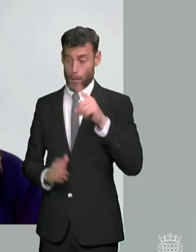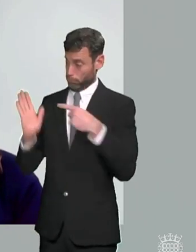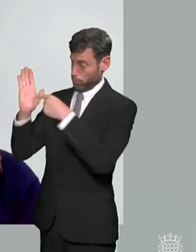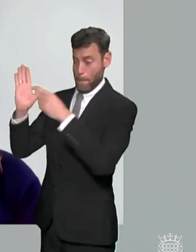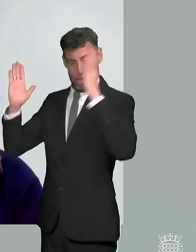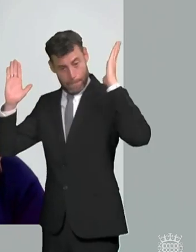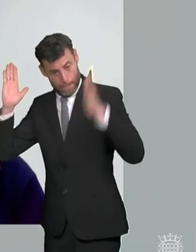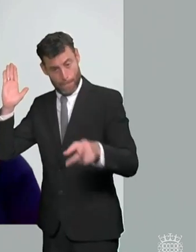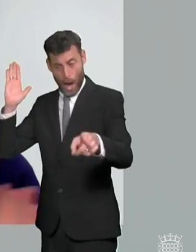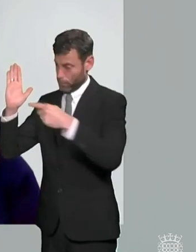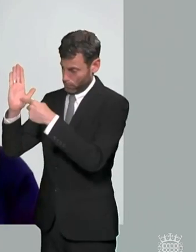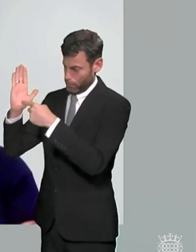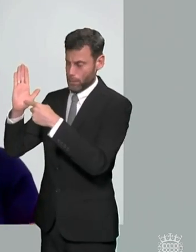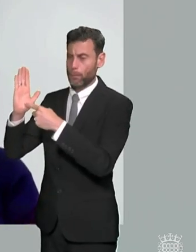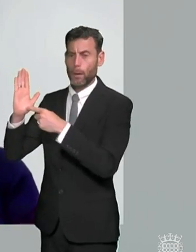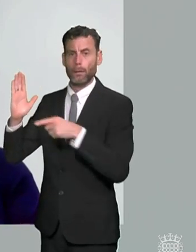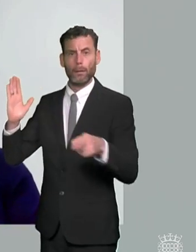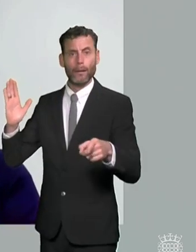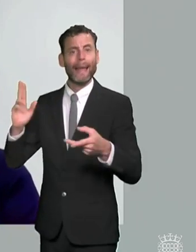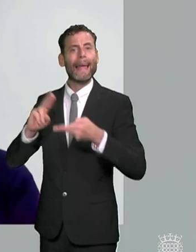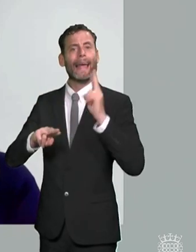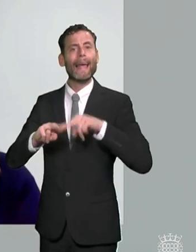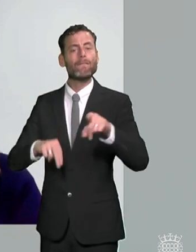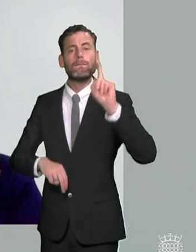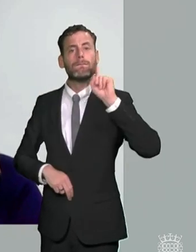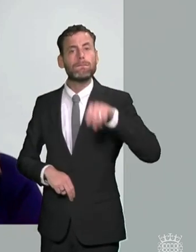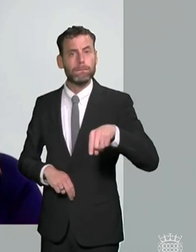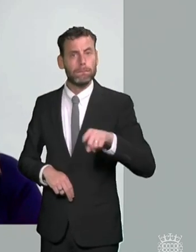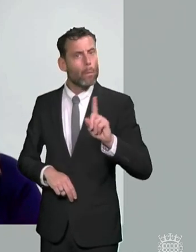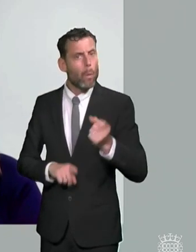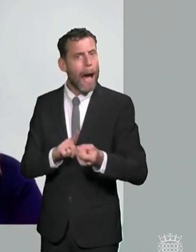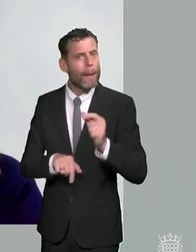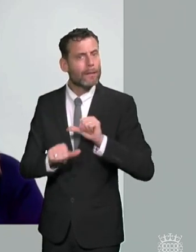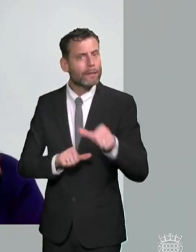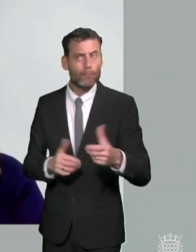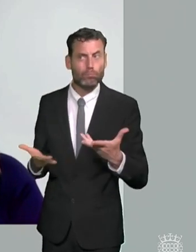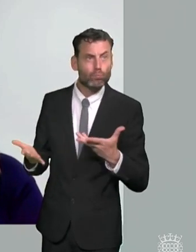and you know that i think that's that's where the problem lies actually and and nothing in here is i